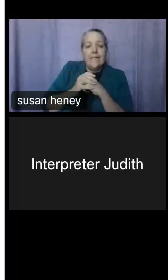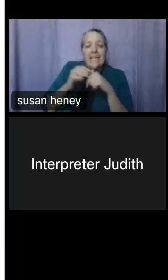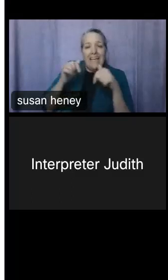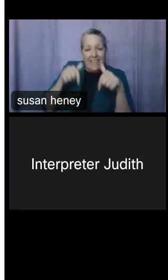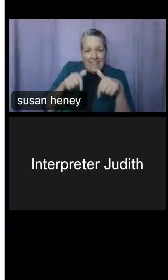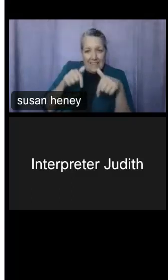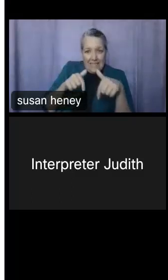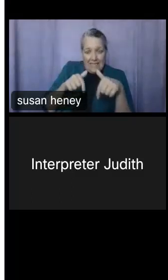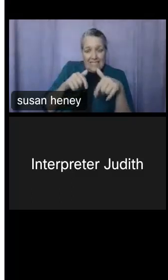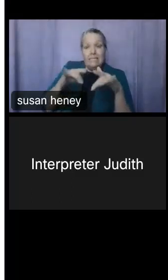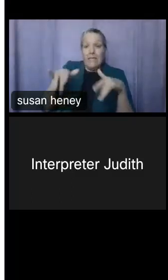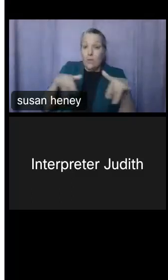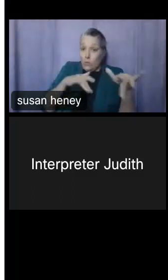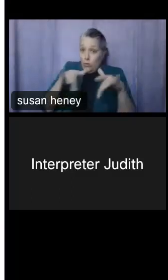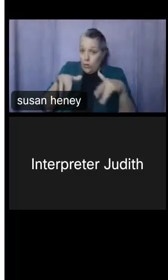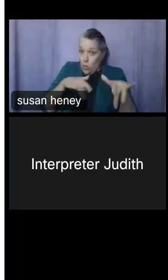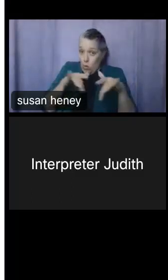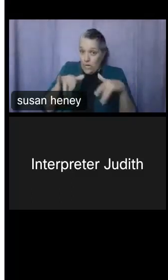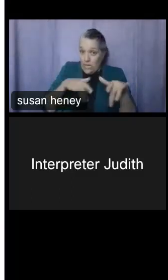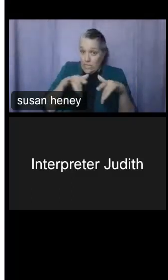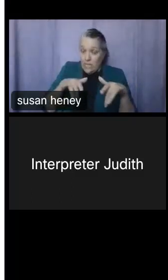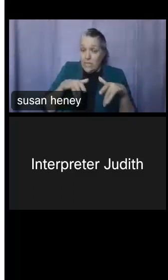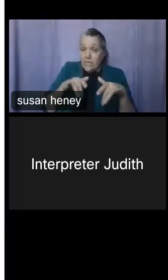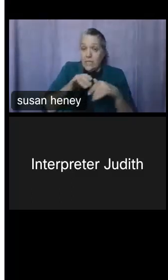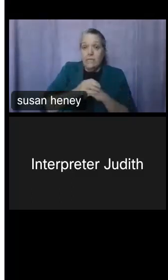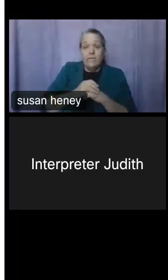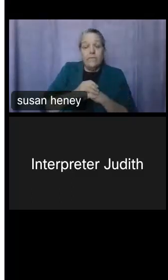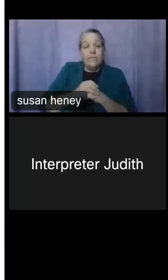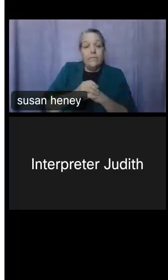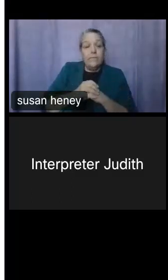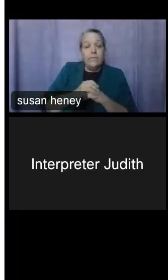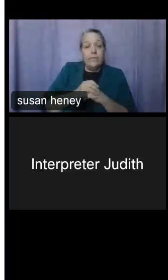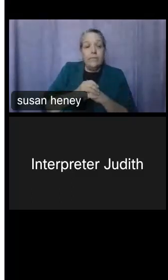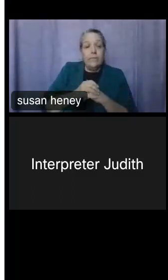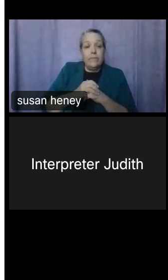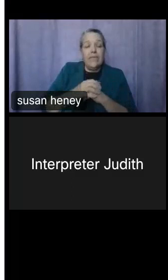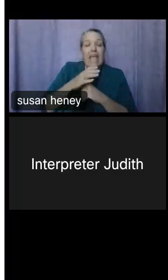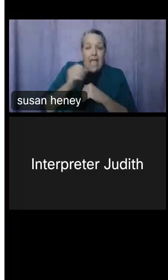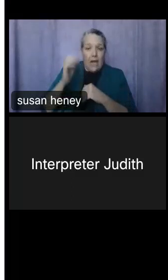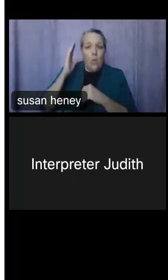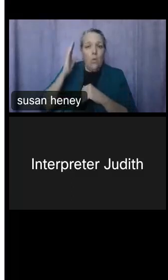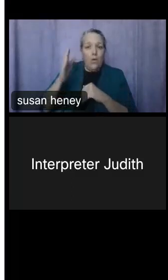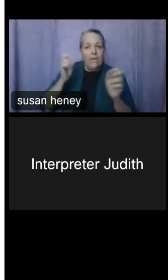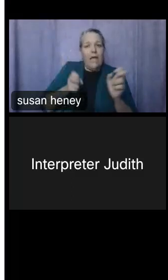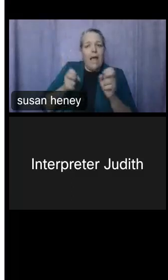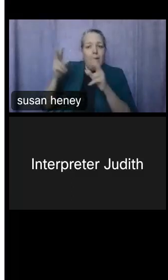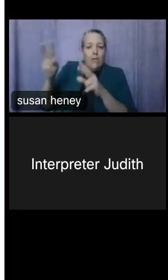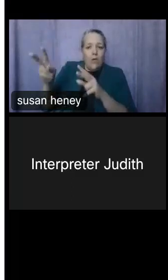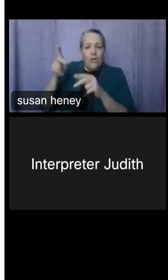recorded. For your convenience, it will be uploaded to our Census Academy site with all